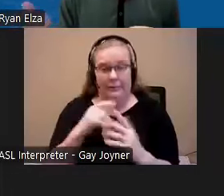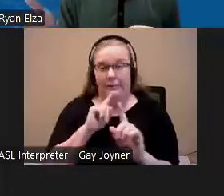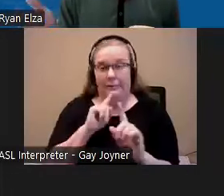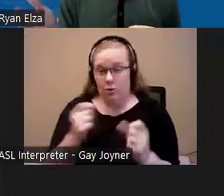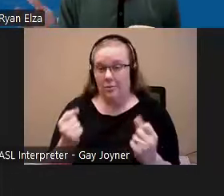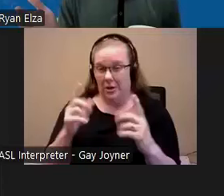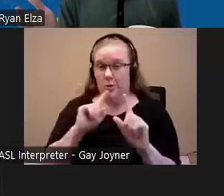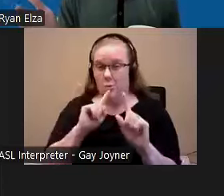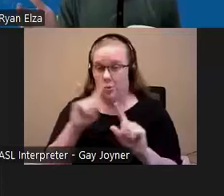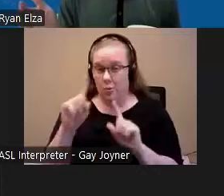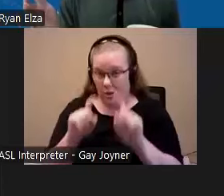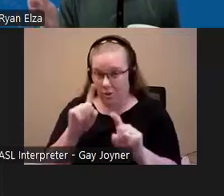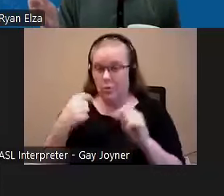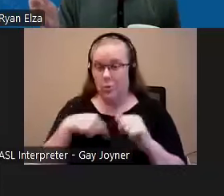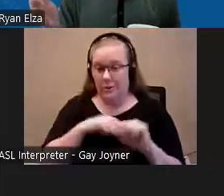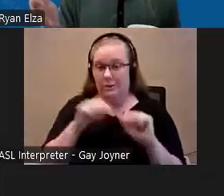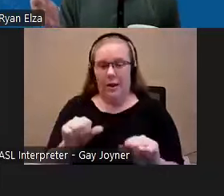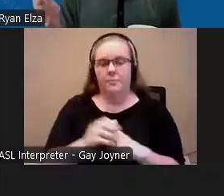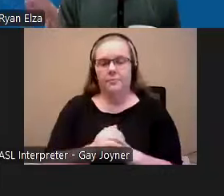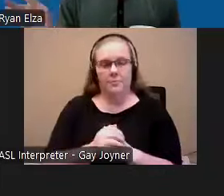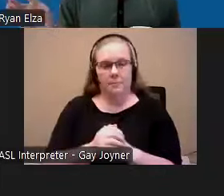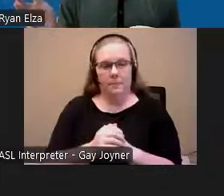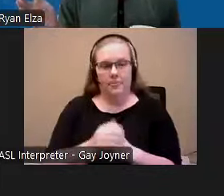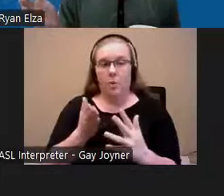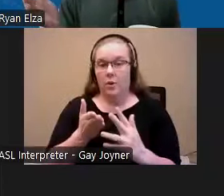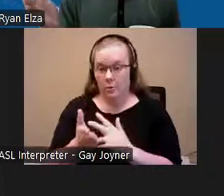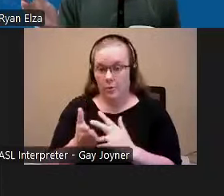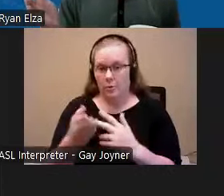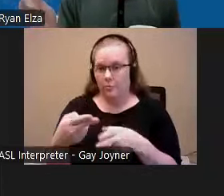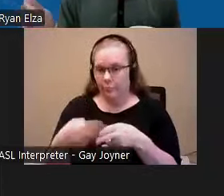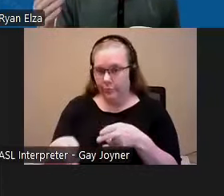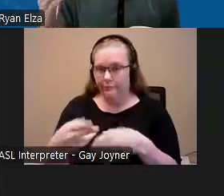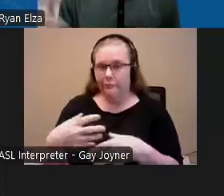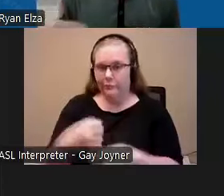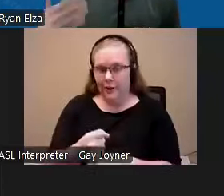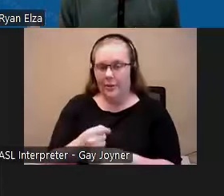once we get through the breathing from our partners at HUD, we will also provide